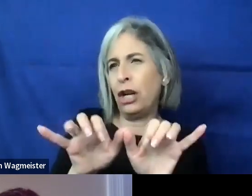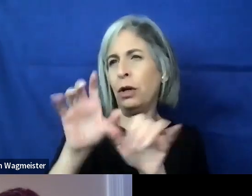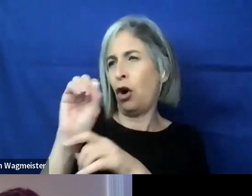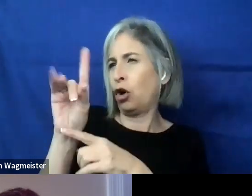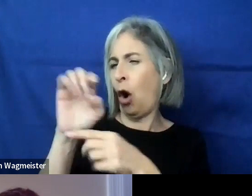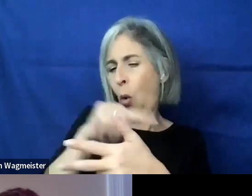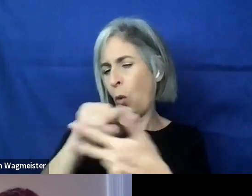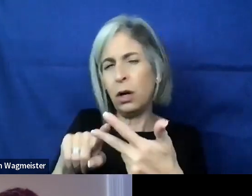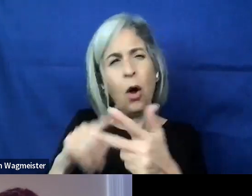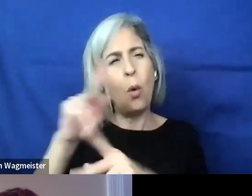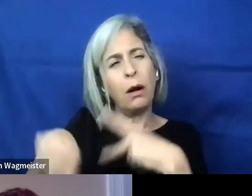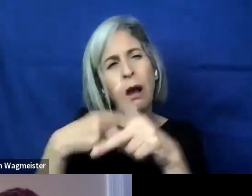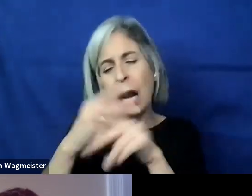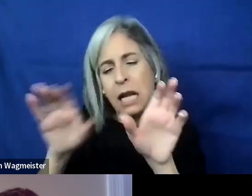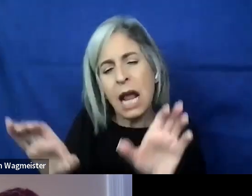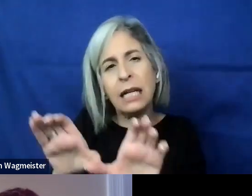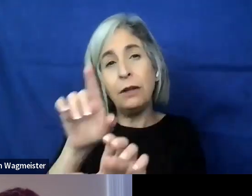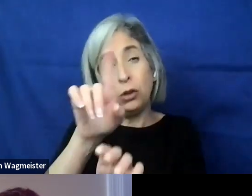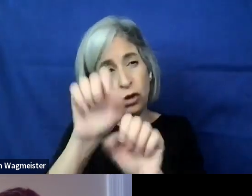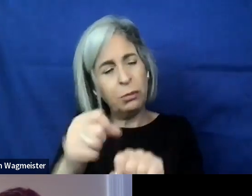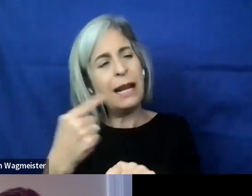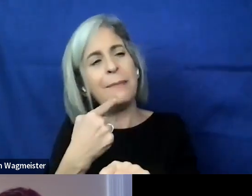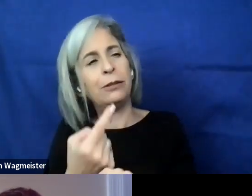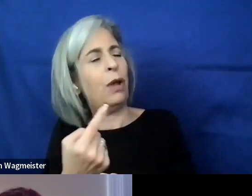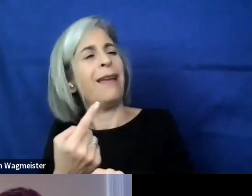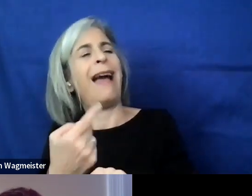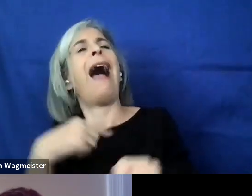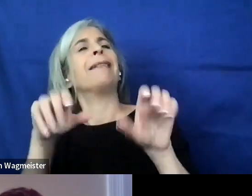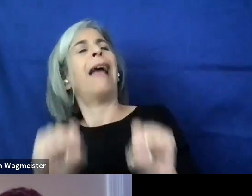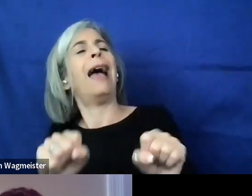What kind of activities do you think somebody should be able to say they performed, instead